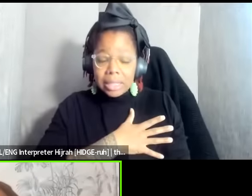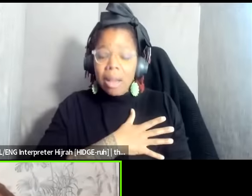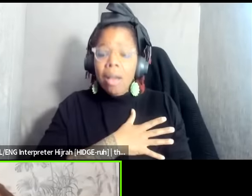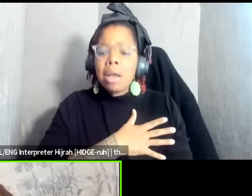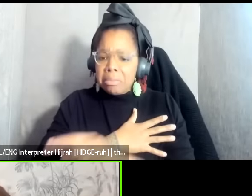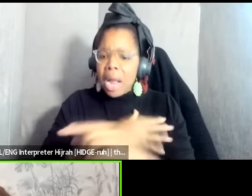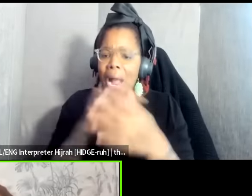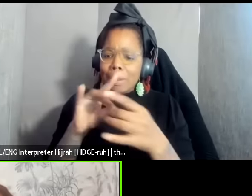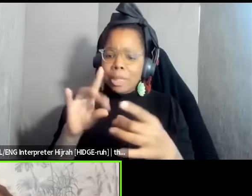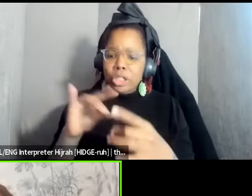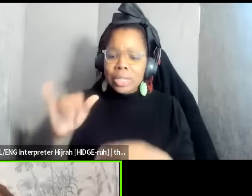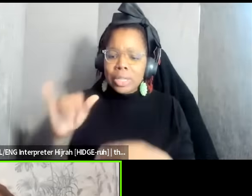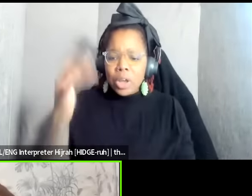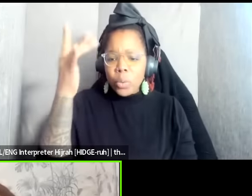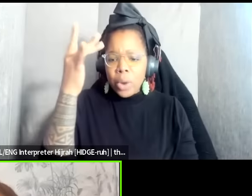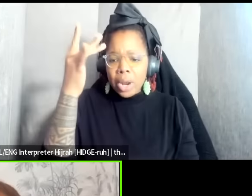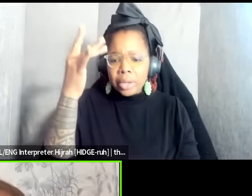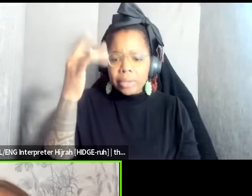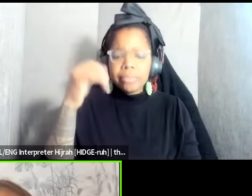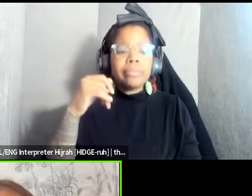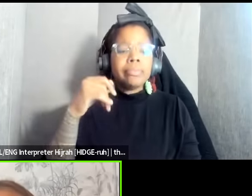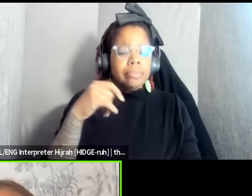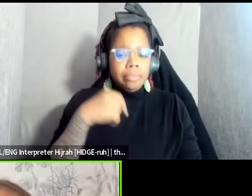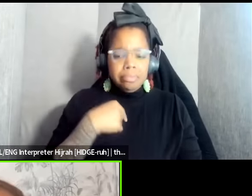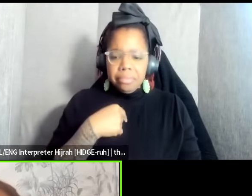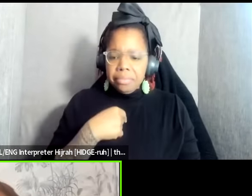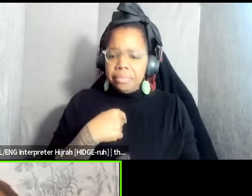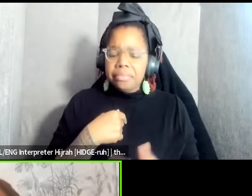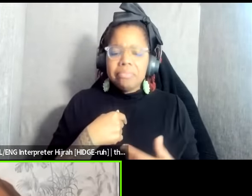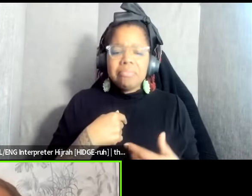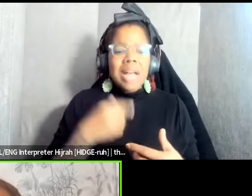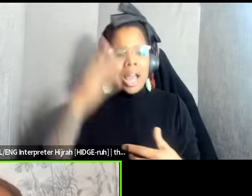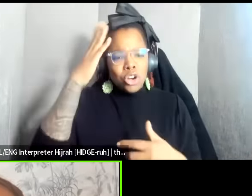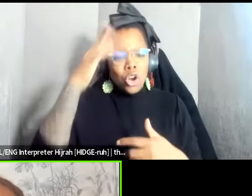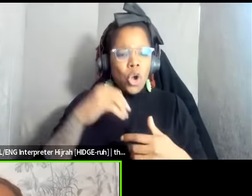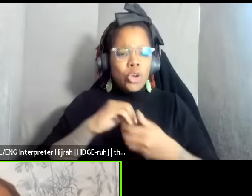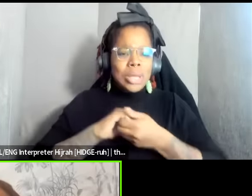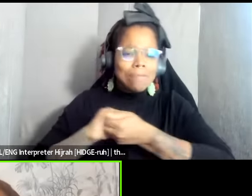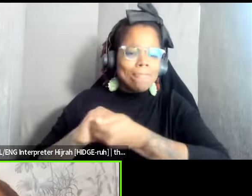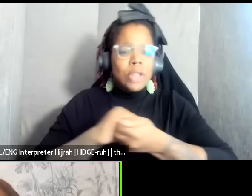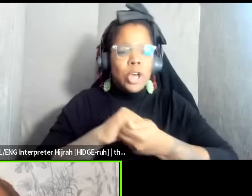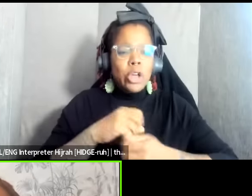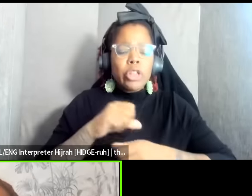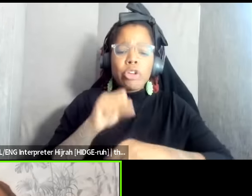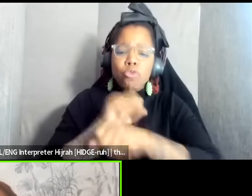we know that the solidarity work calling out the atrocities of being in solidarity with the